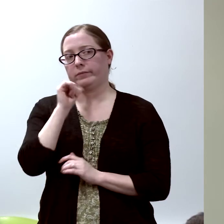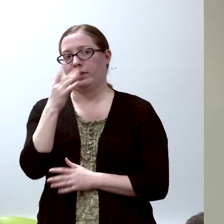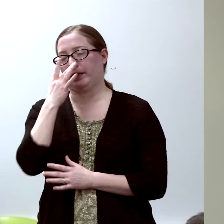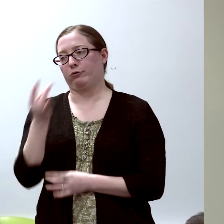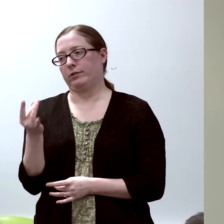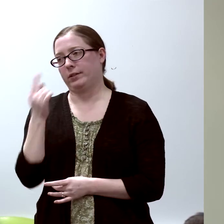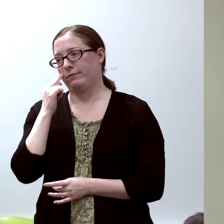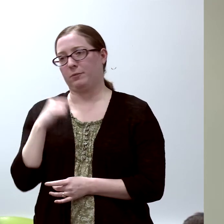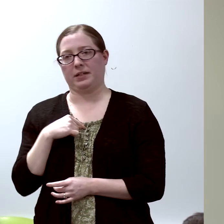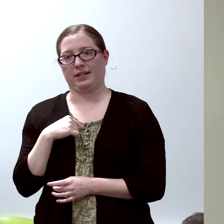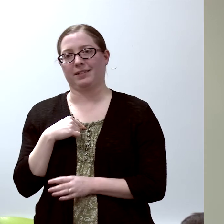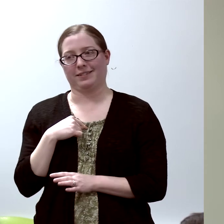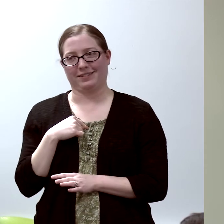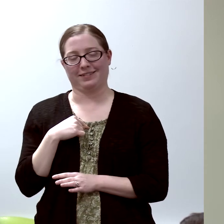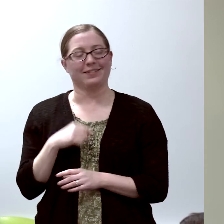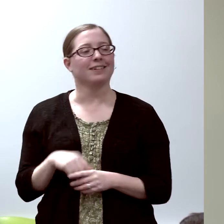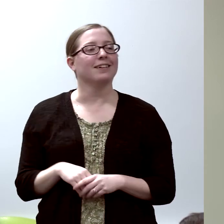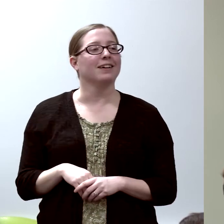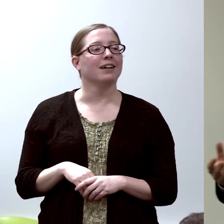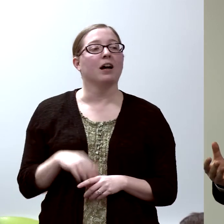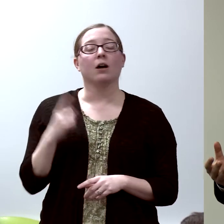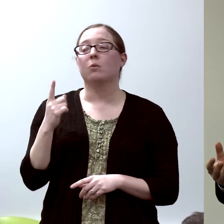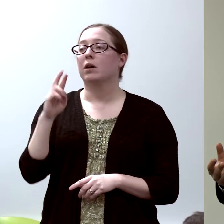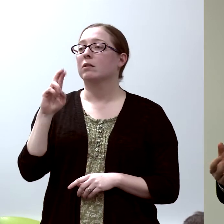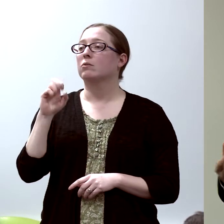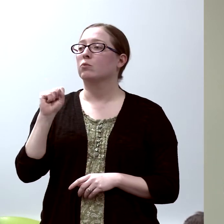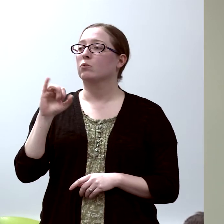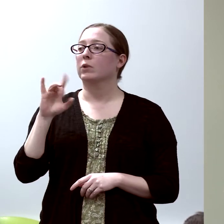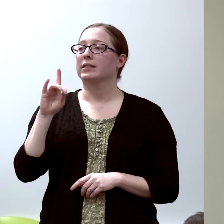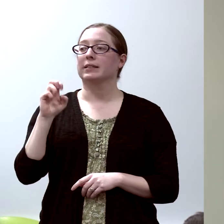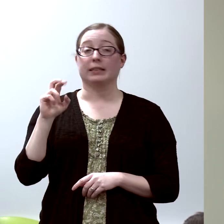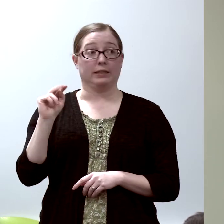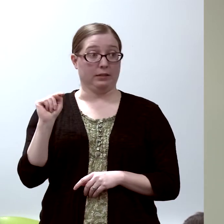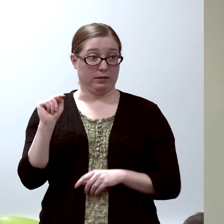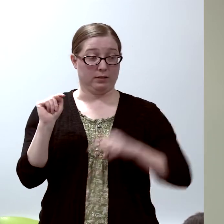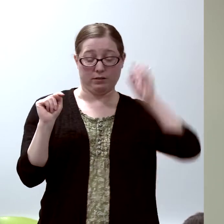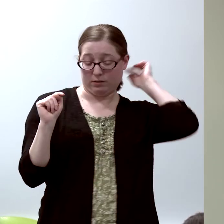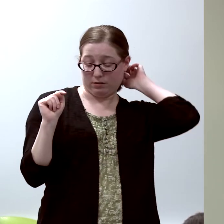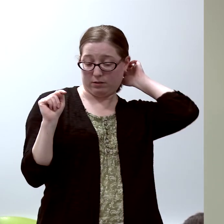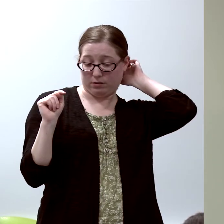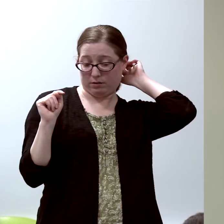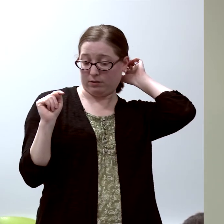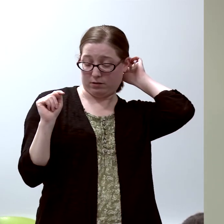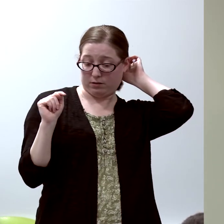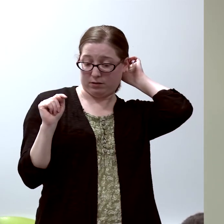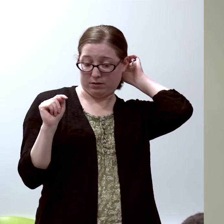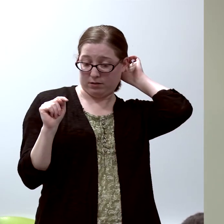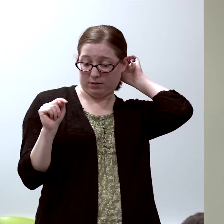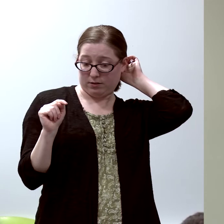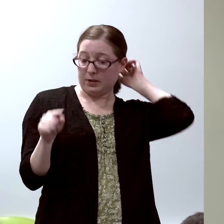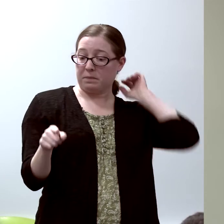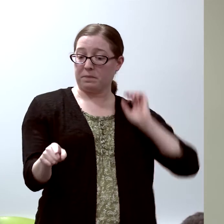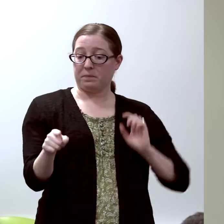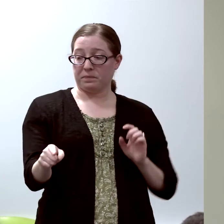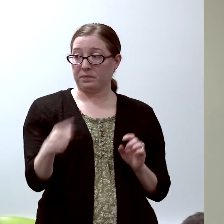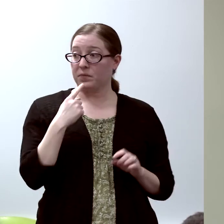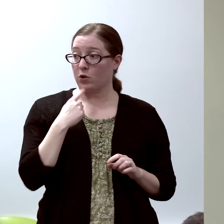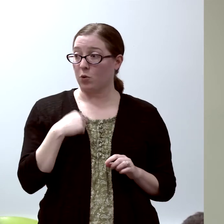and one of my residents said,